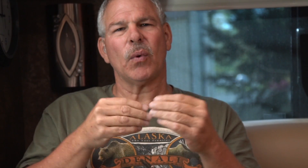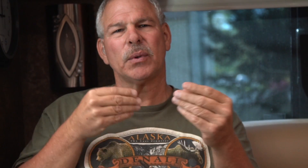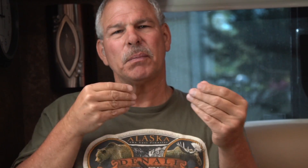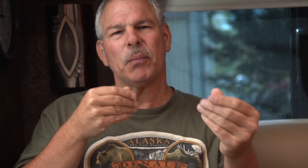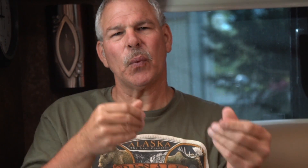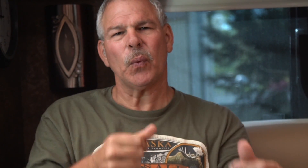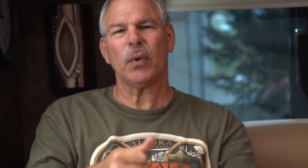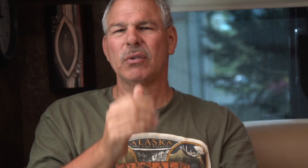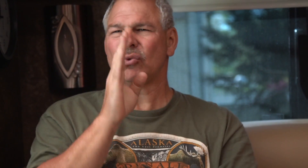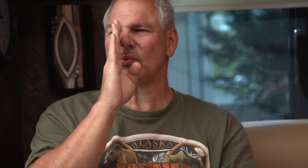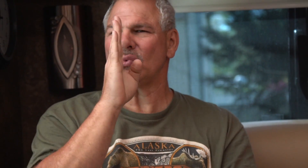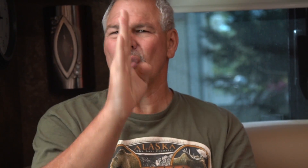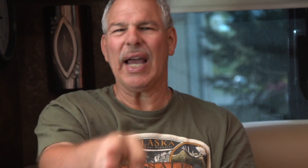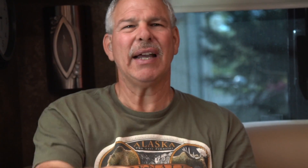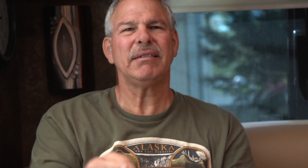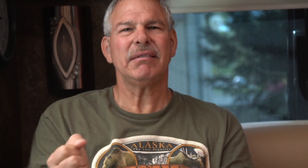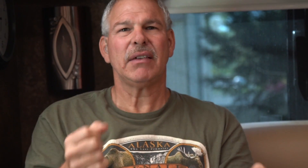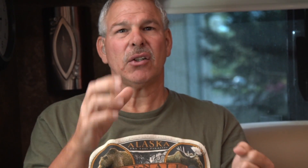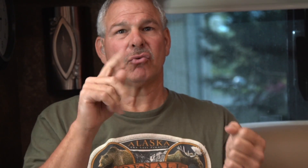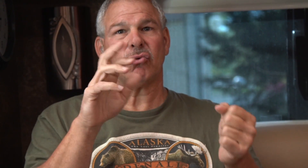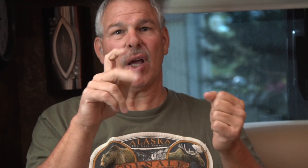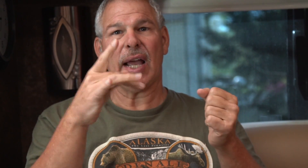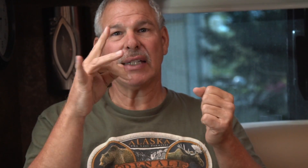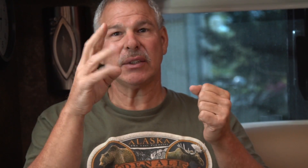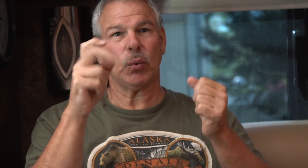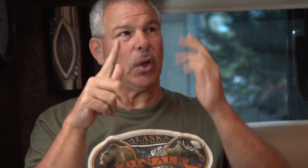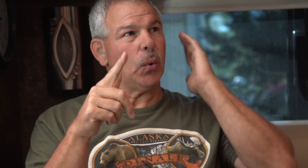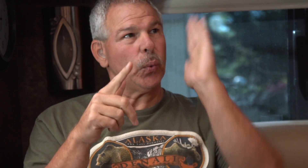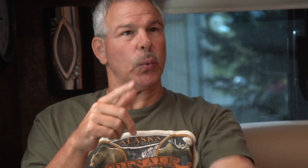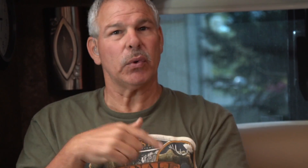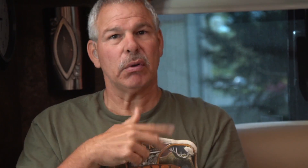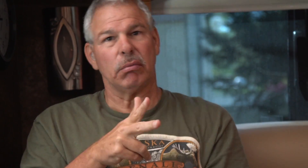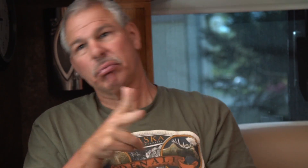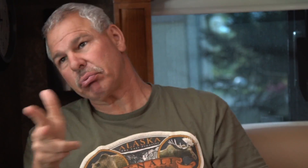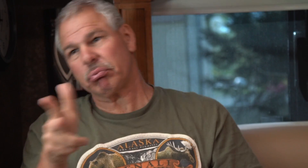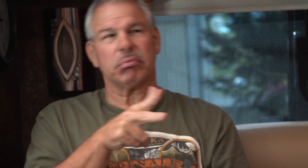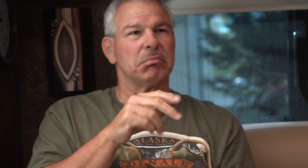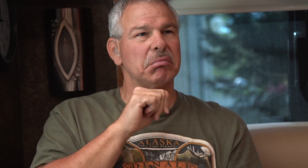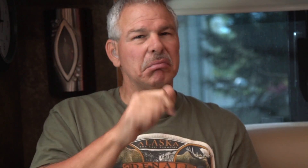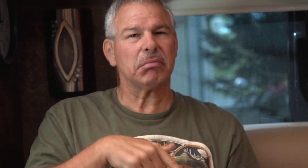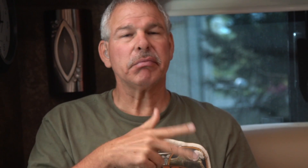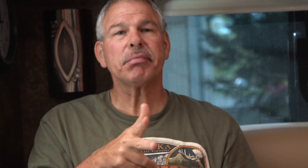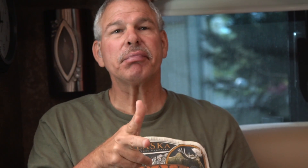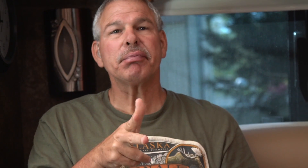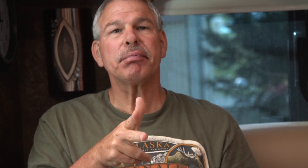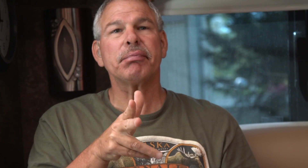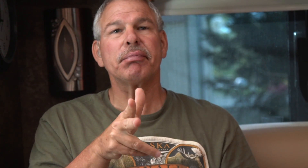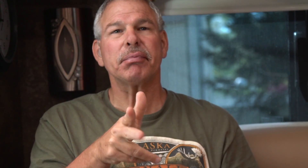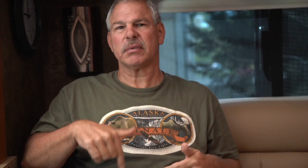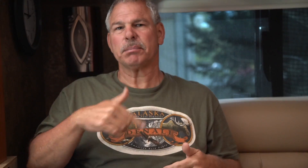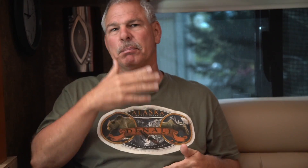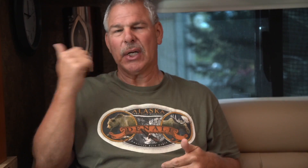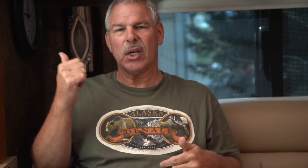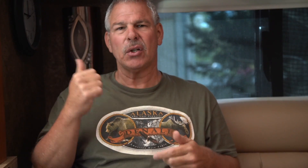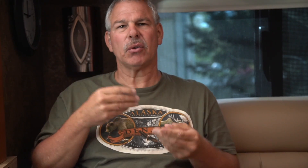The ride is smoother and more straightforward. Whenever a truck, 18-wheeler, drives past me, my RV doesn't budge.